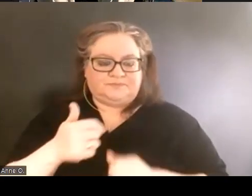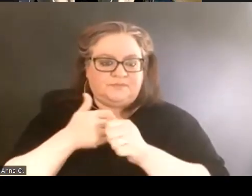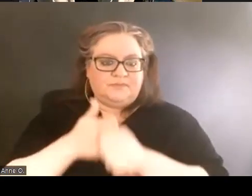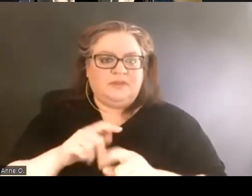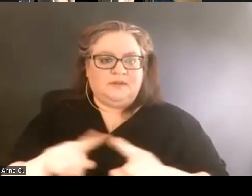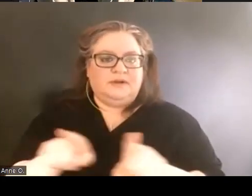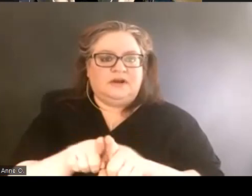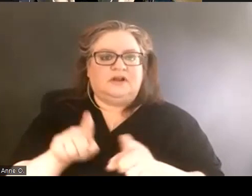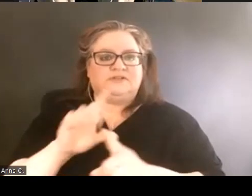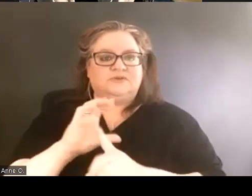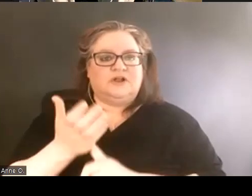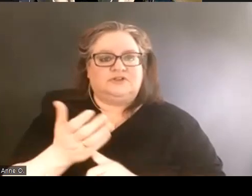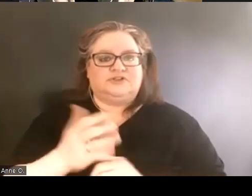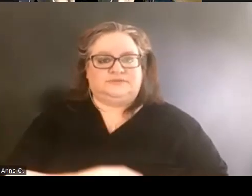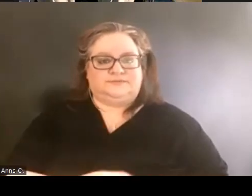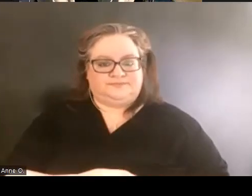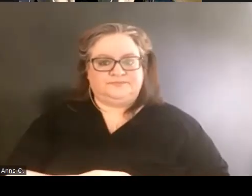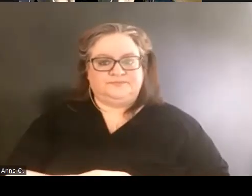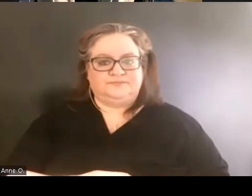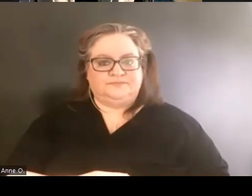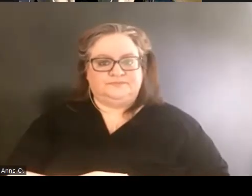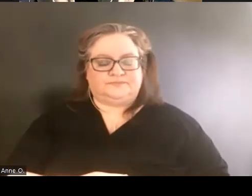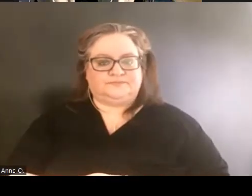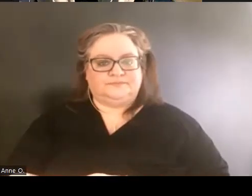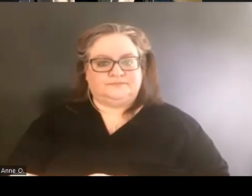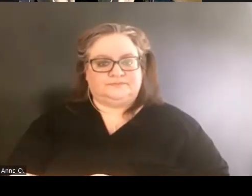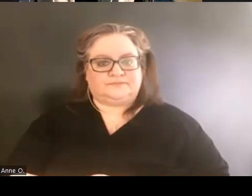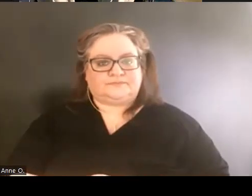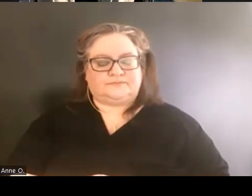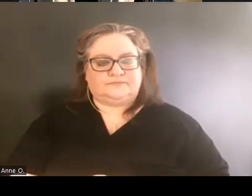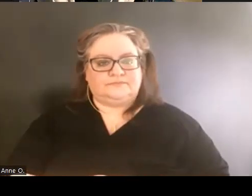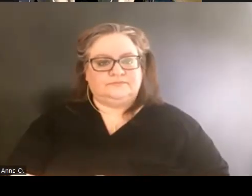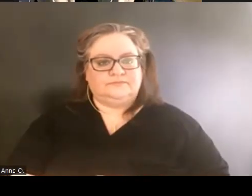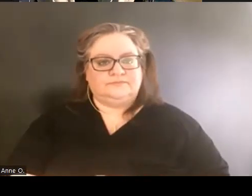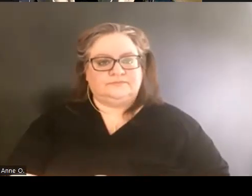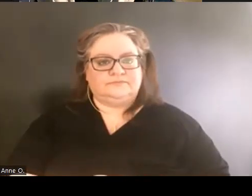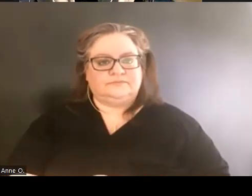And so I was in a lot of rooms